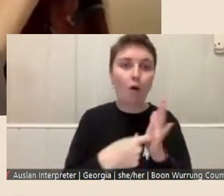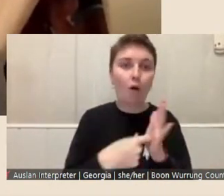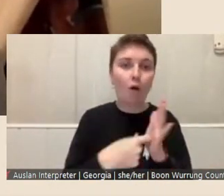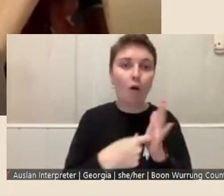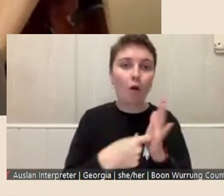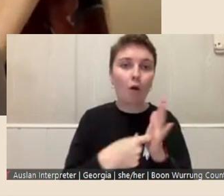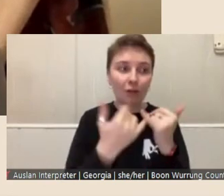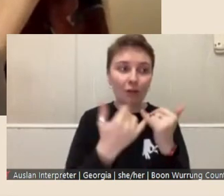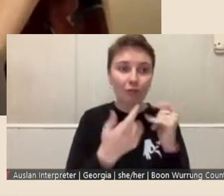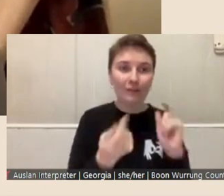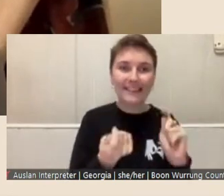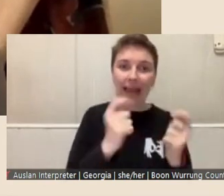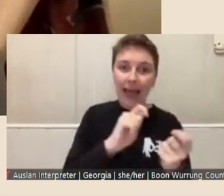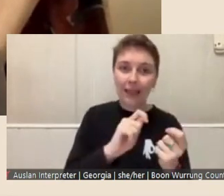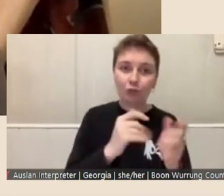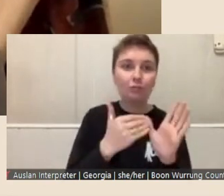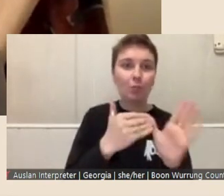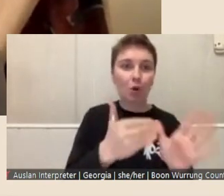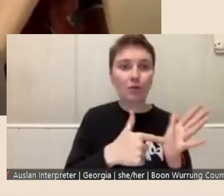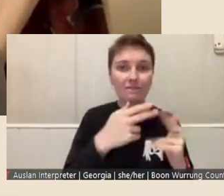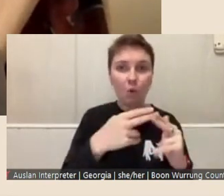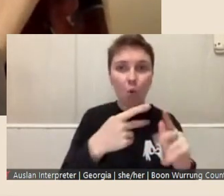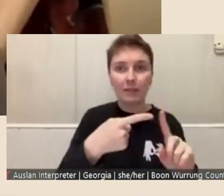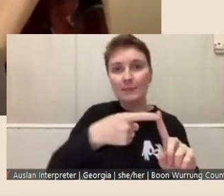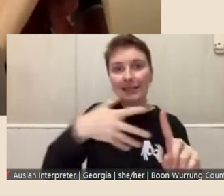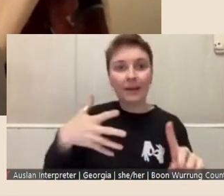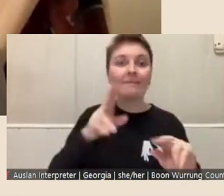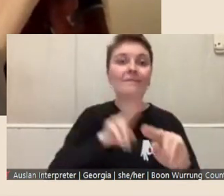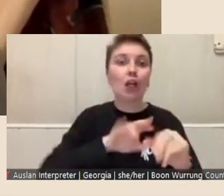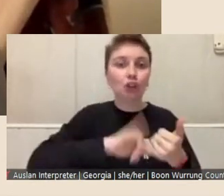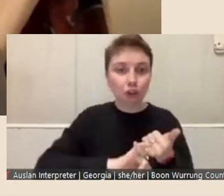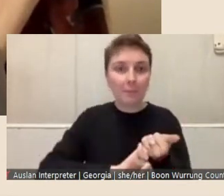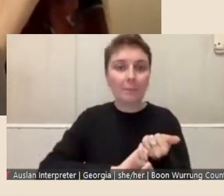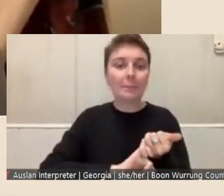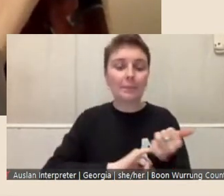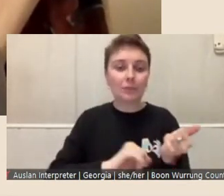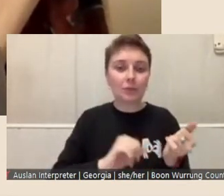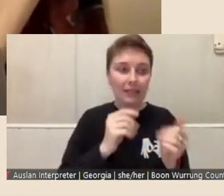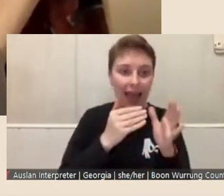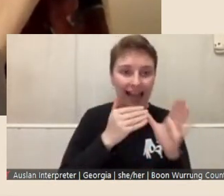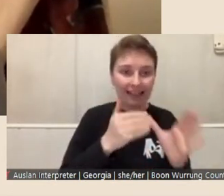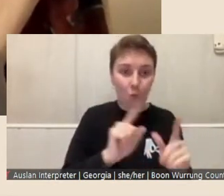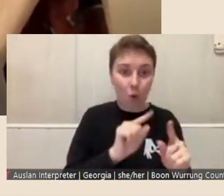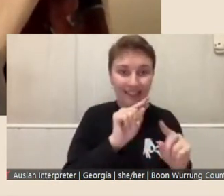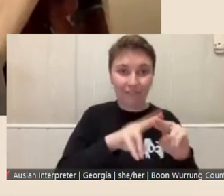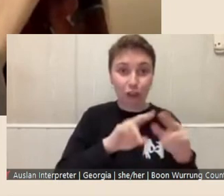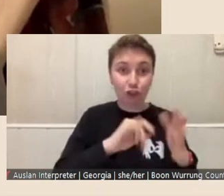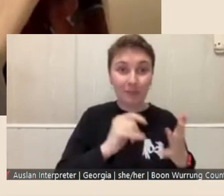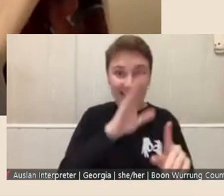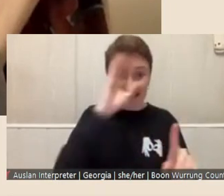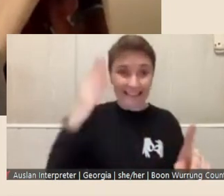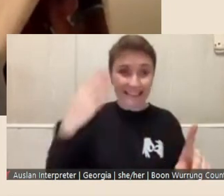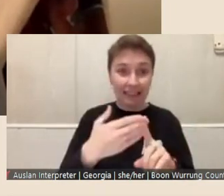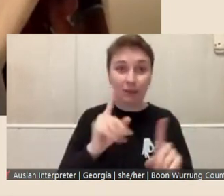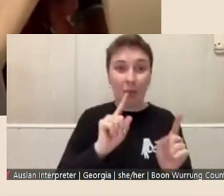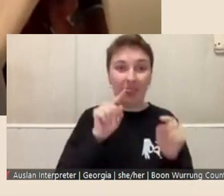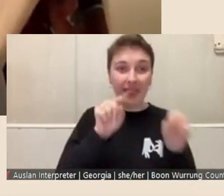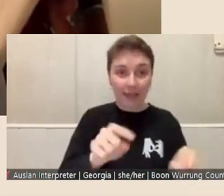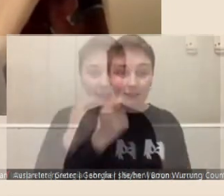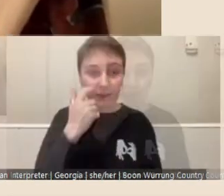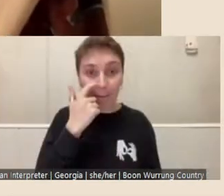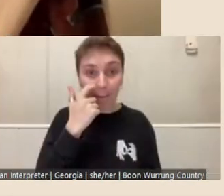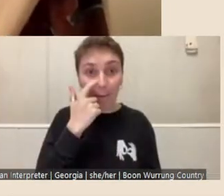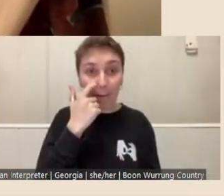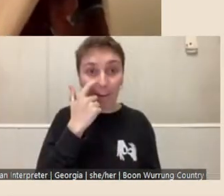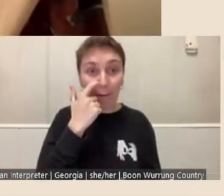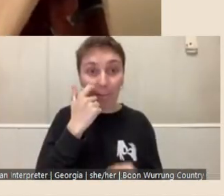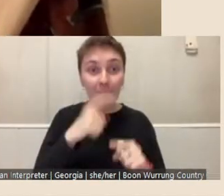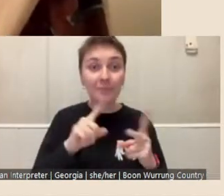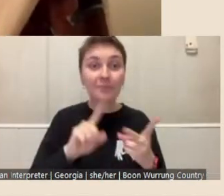for the specific fellowship that addresses what that fellowship intent is, and the specific